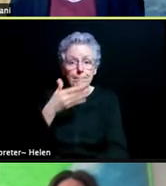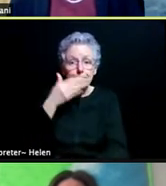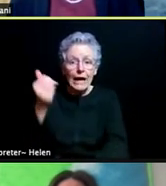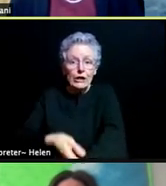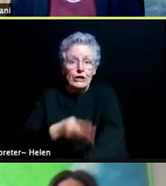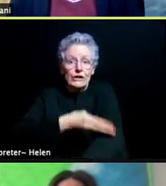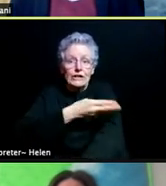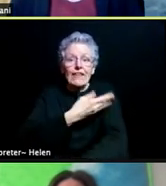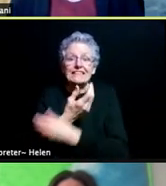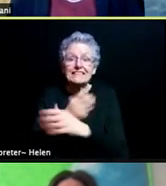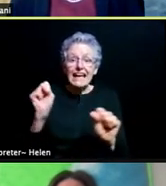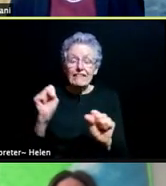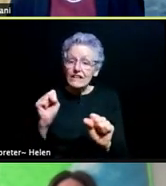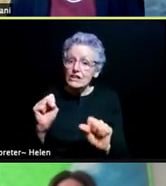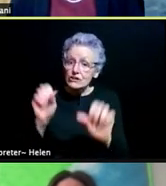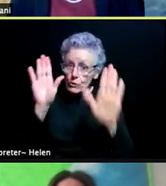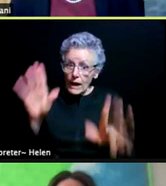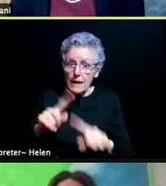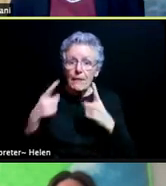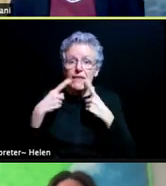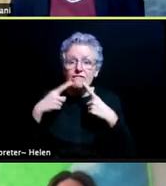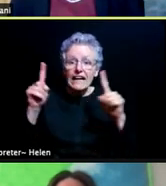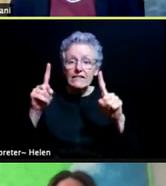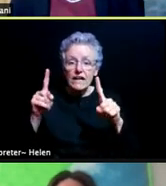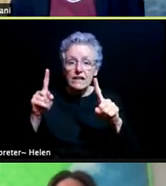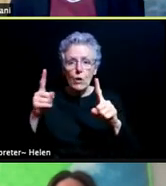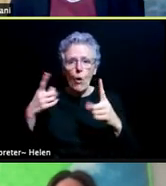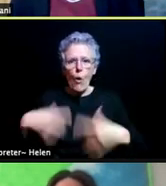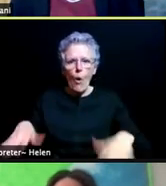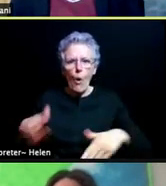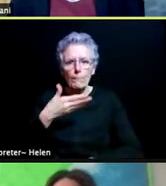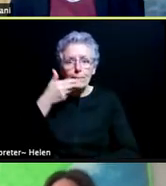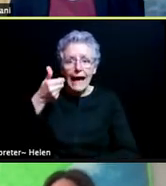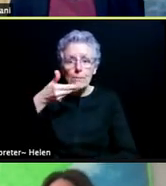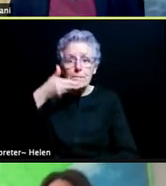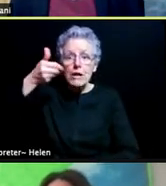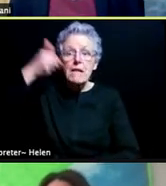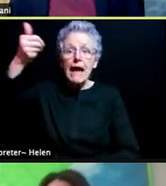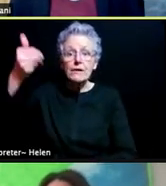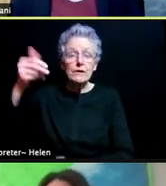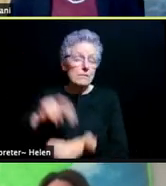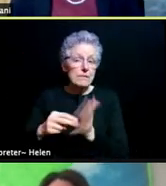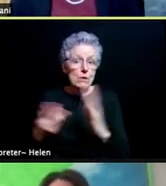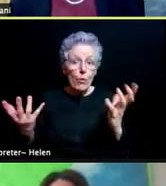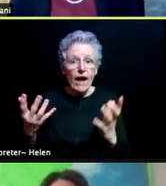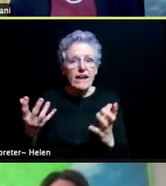but the effectiveness is just looking better and better even to the point where infectiousness,